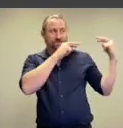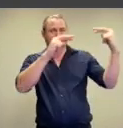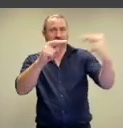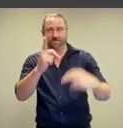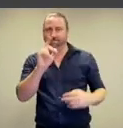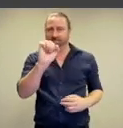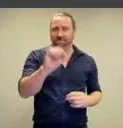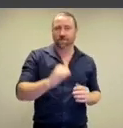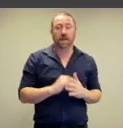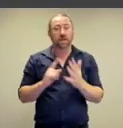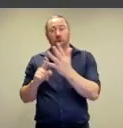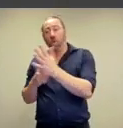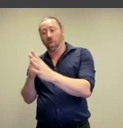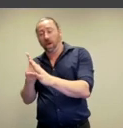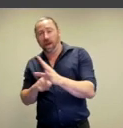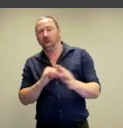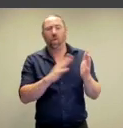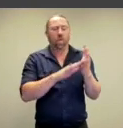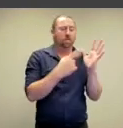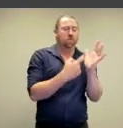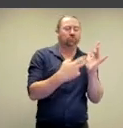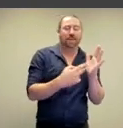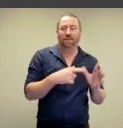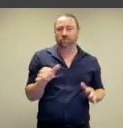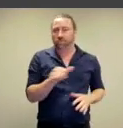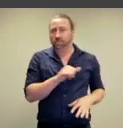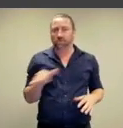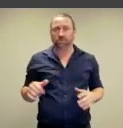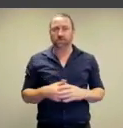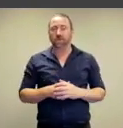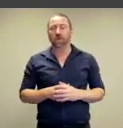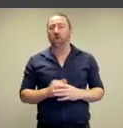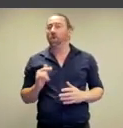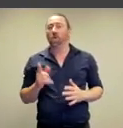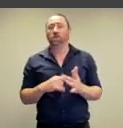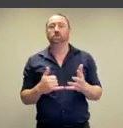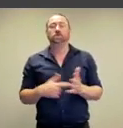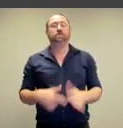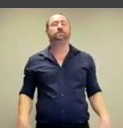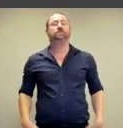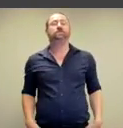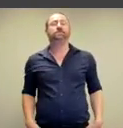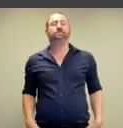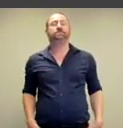enter this gallery? Would you face Ulay?